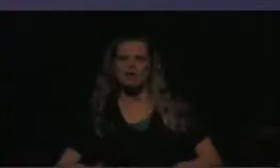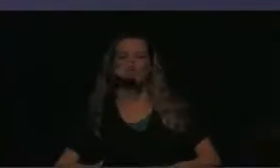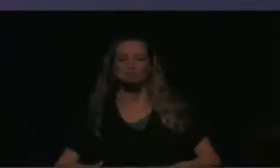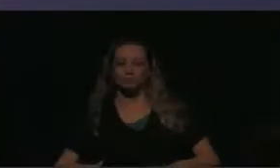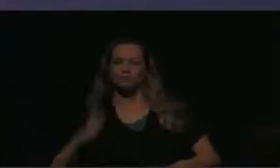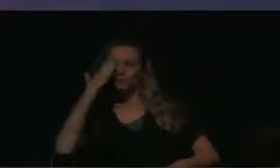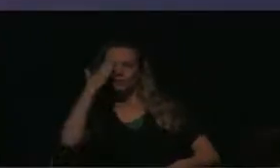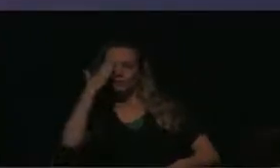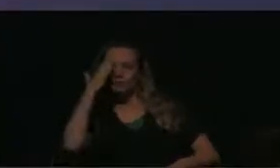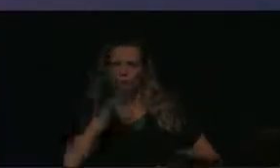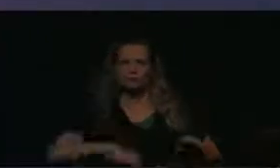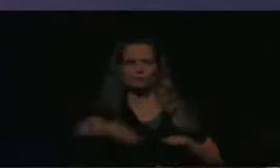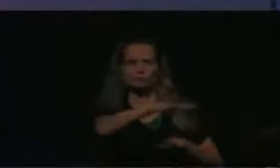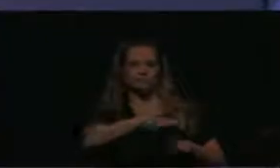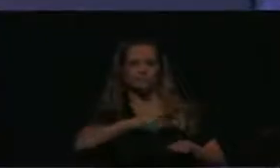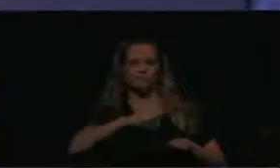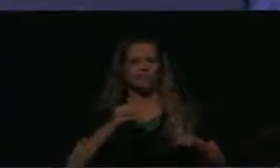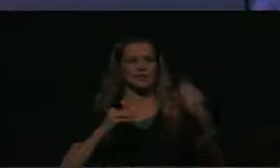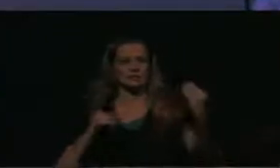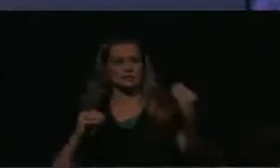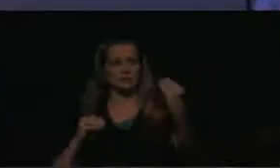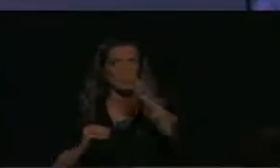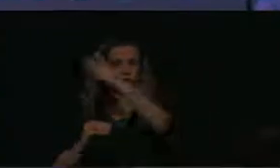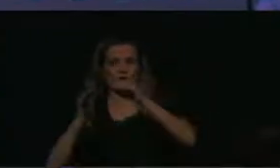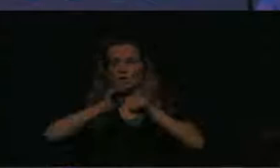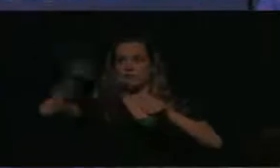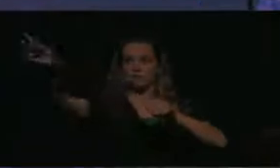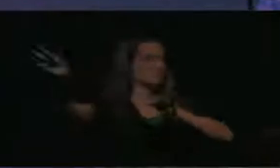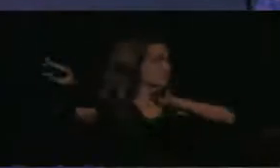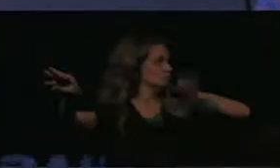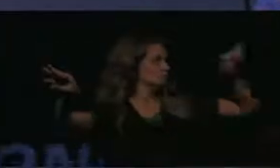those as guides. There are projections on three screens one behind me and one to